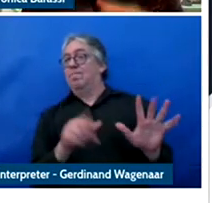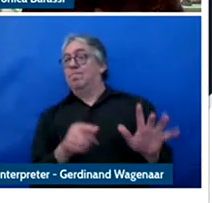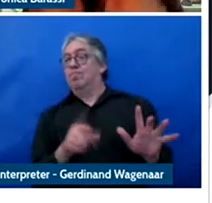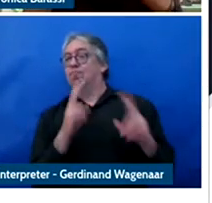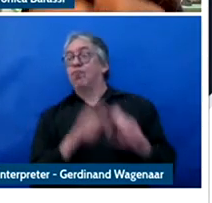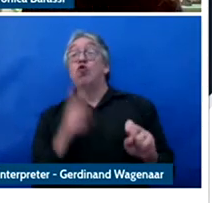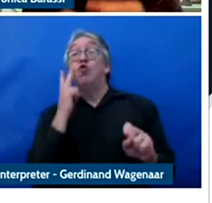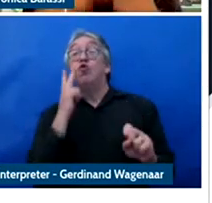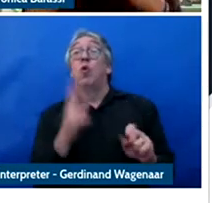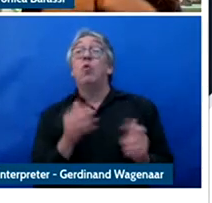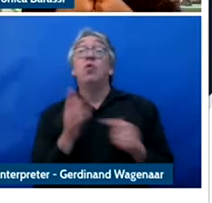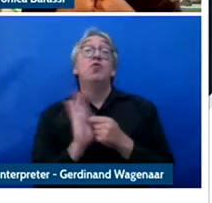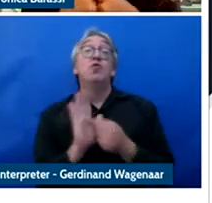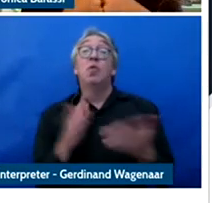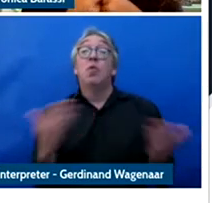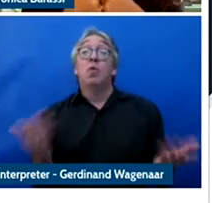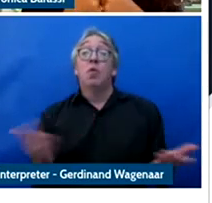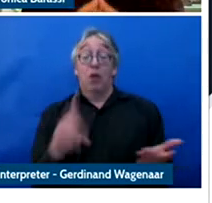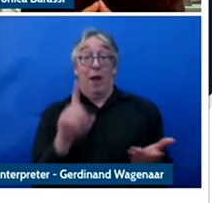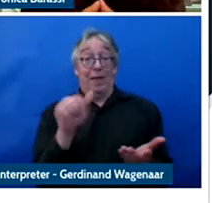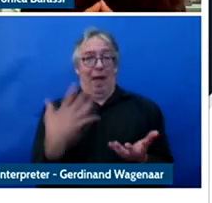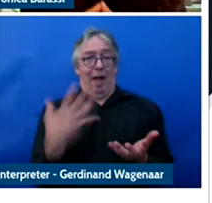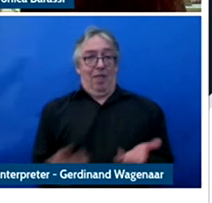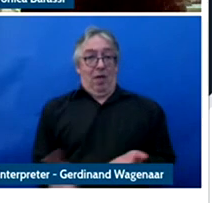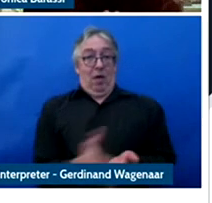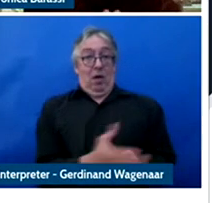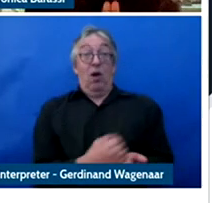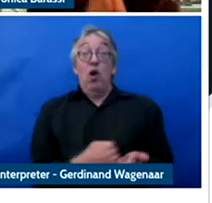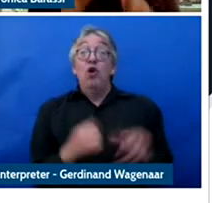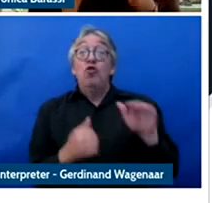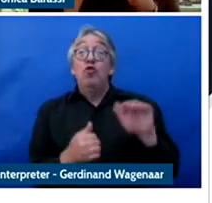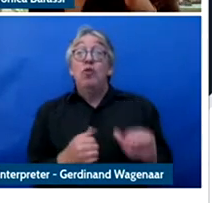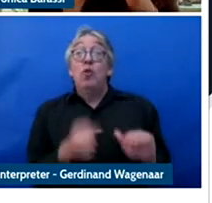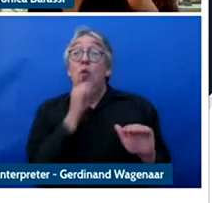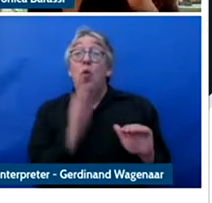educational data brokers collect the name and data of children as young as two